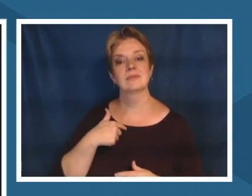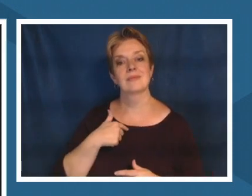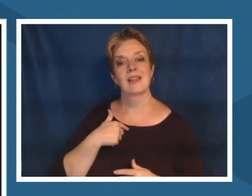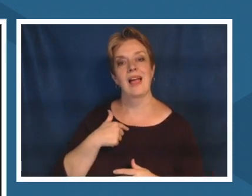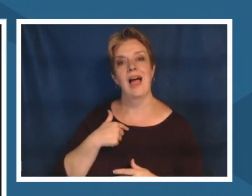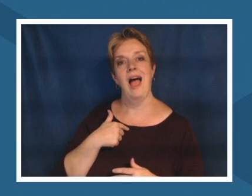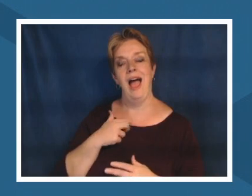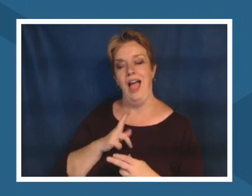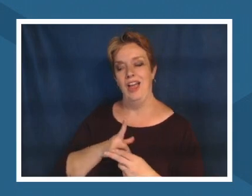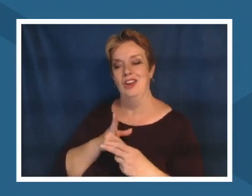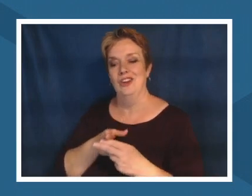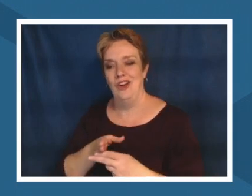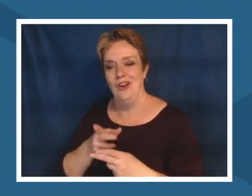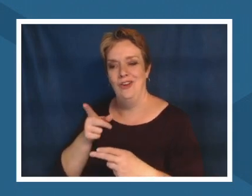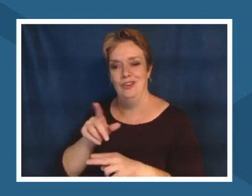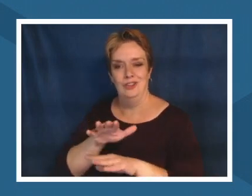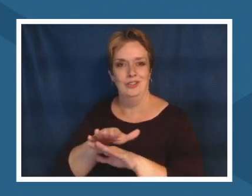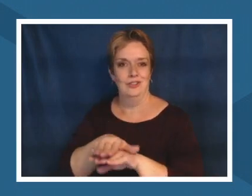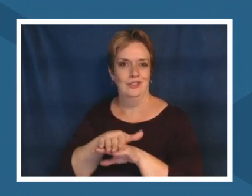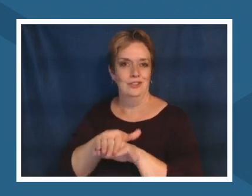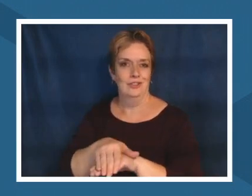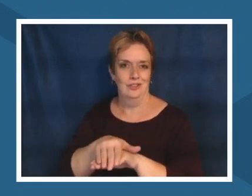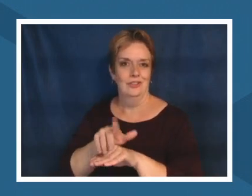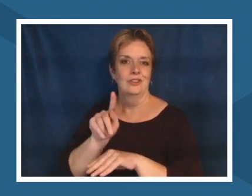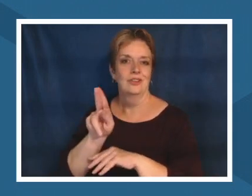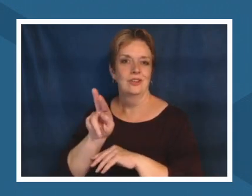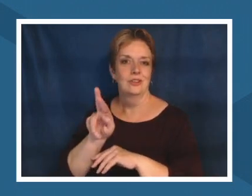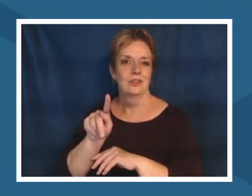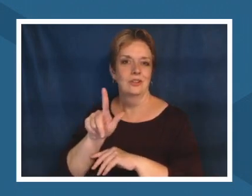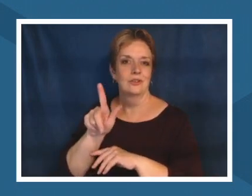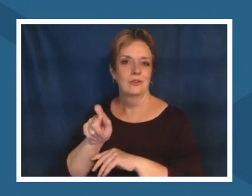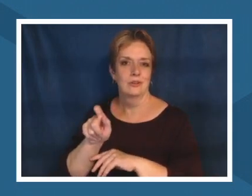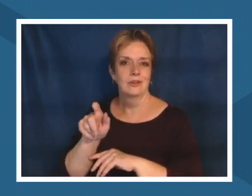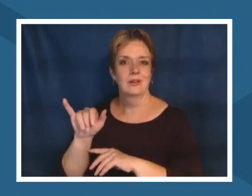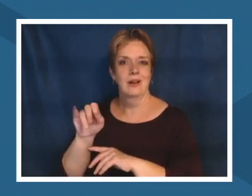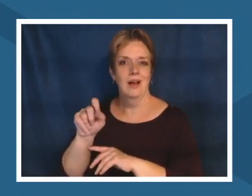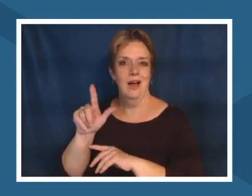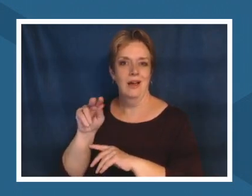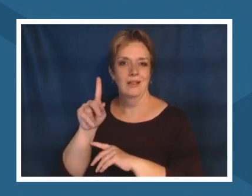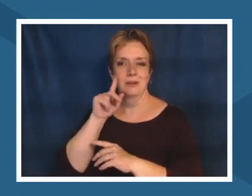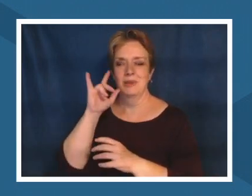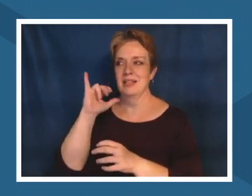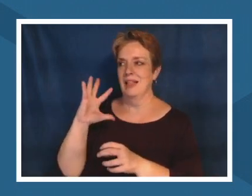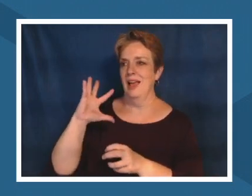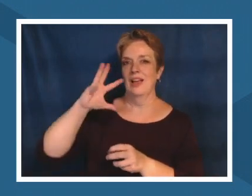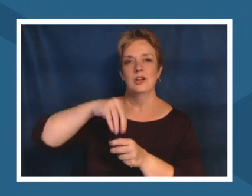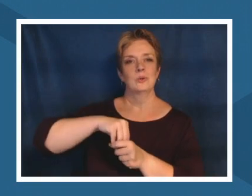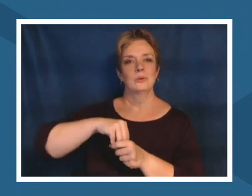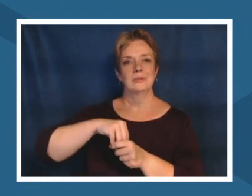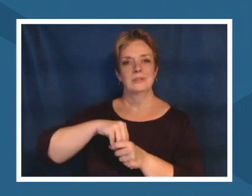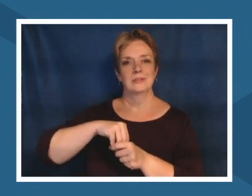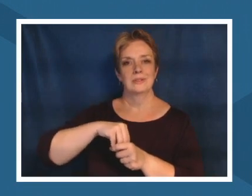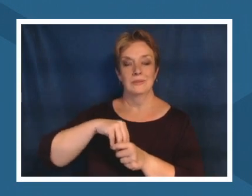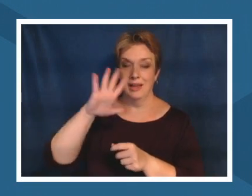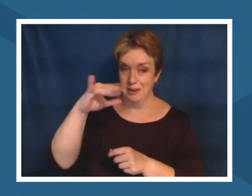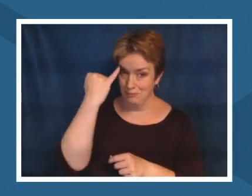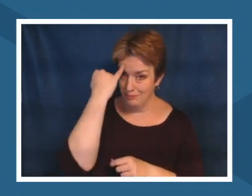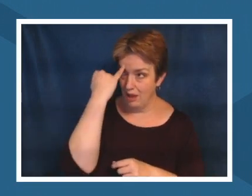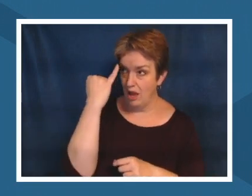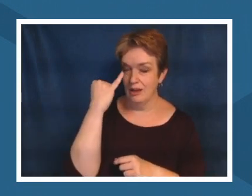because it you know it encompasses i mean when you think of how strong a